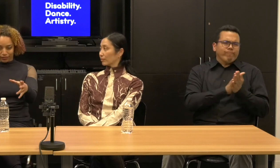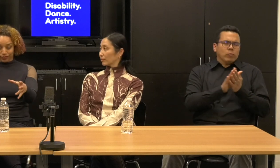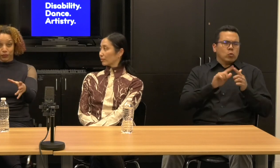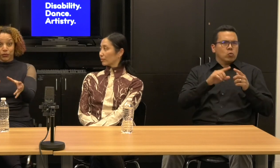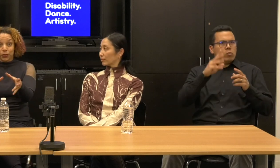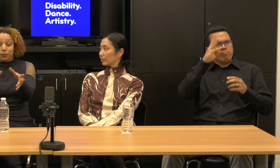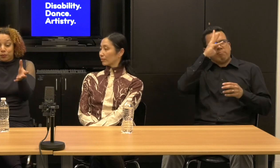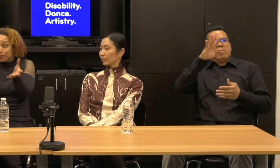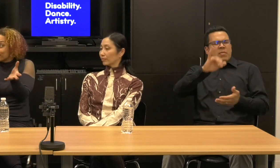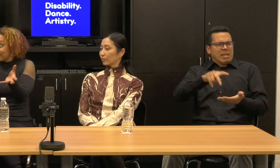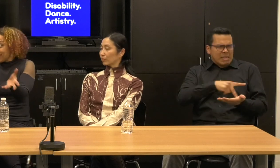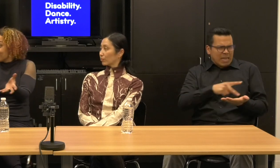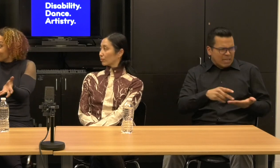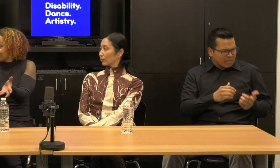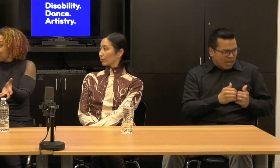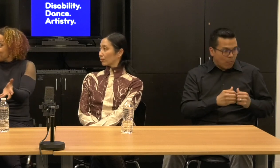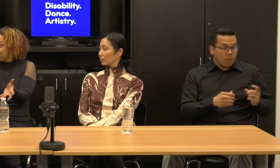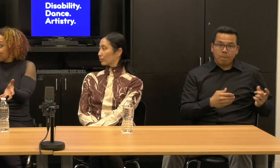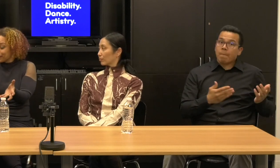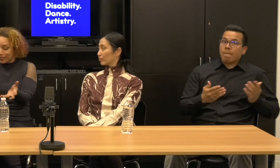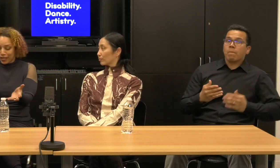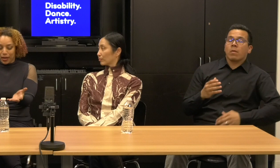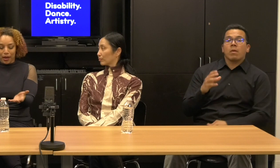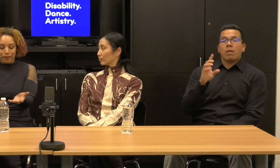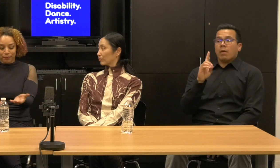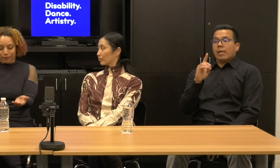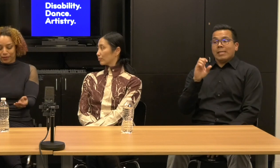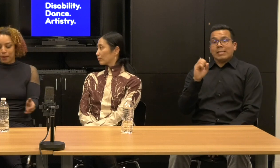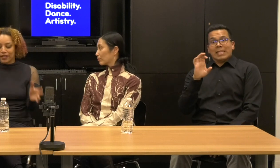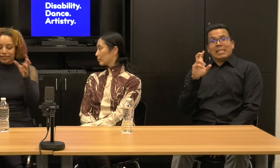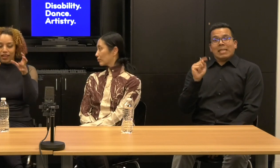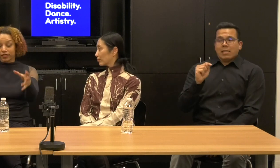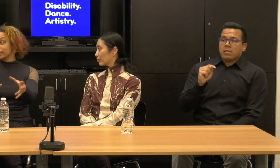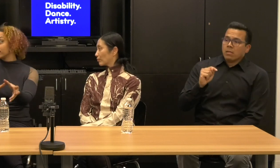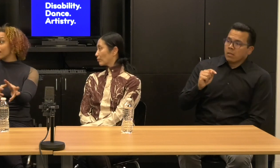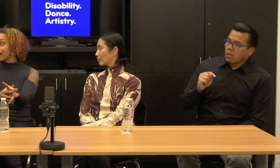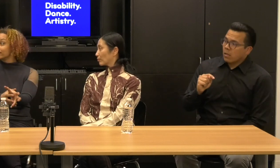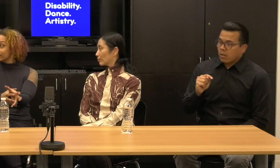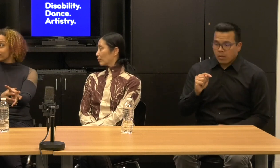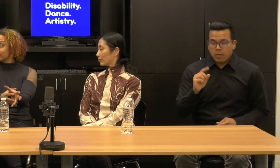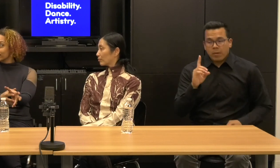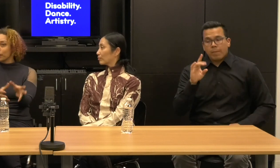Alice: So Descent is, it started as a dance.